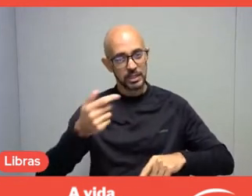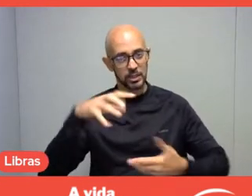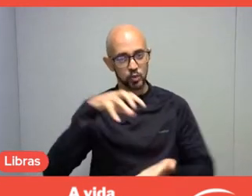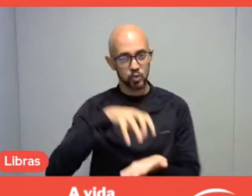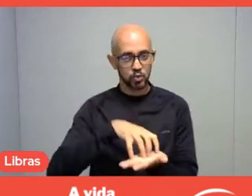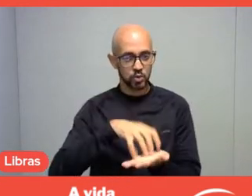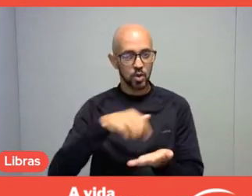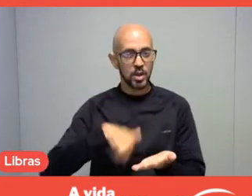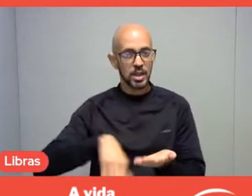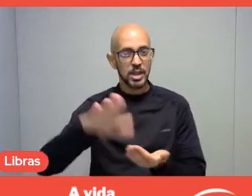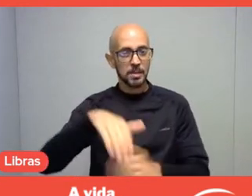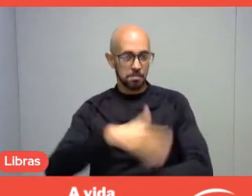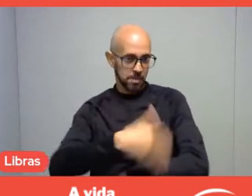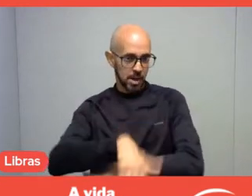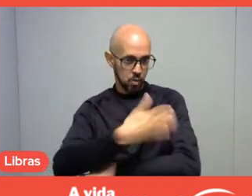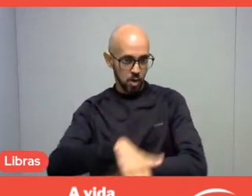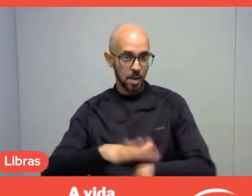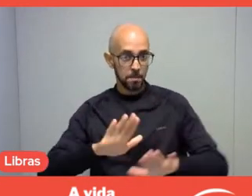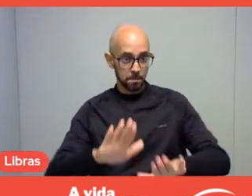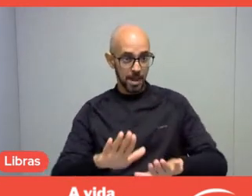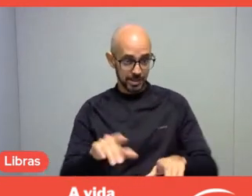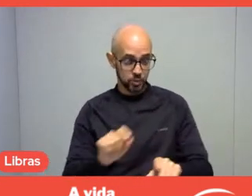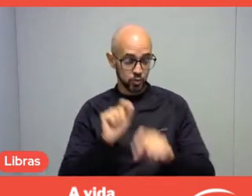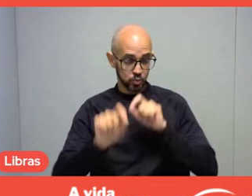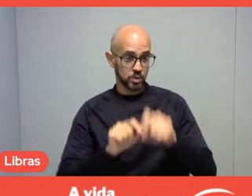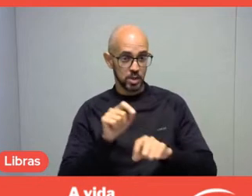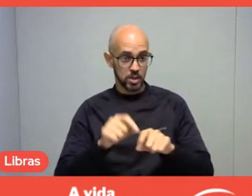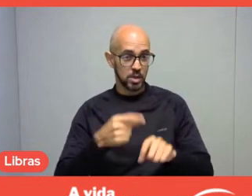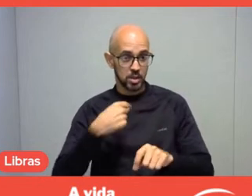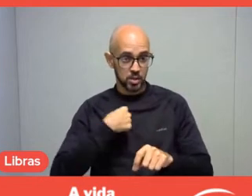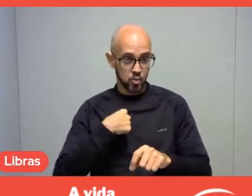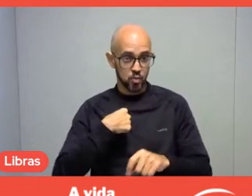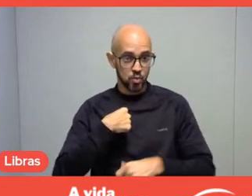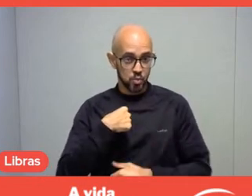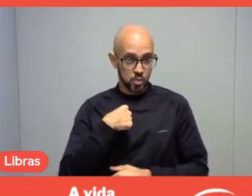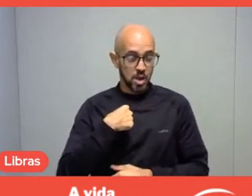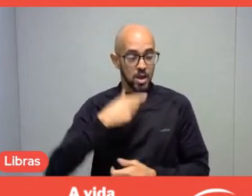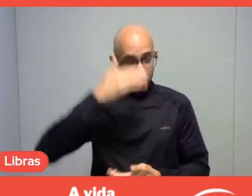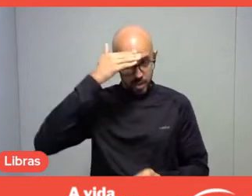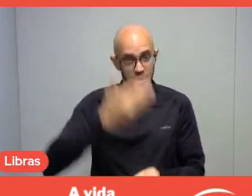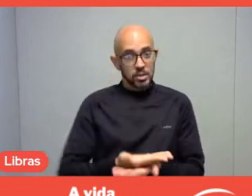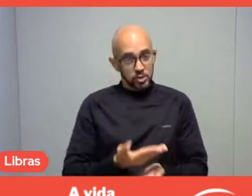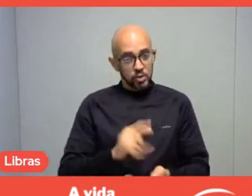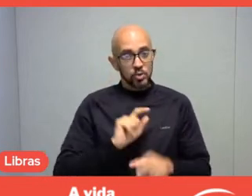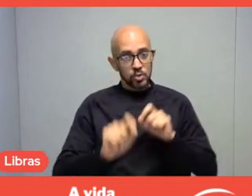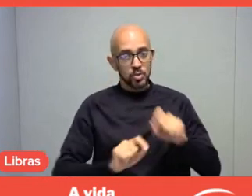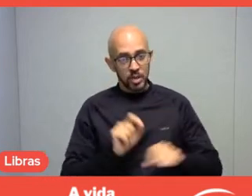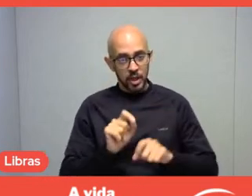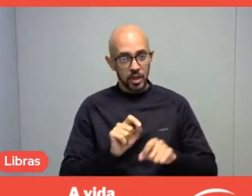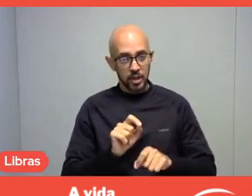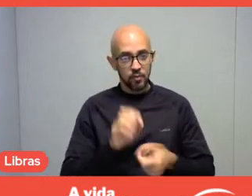However, I still believe that we lack listening.